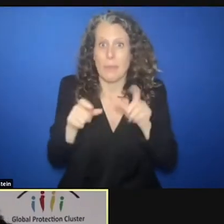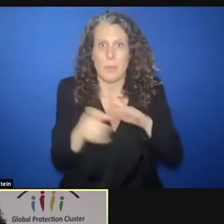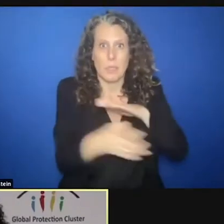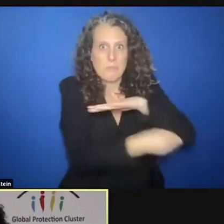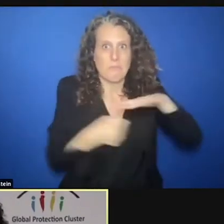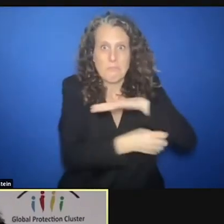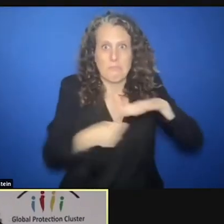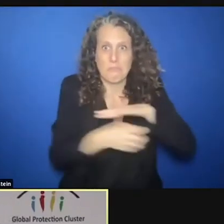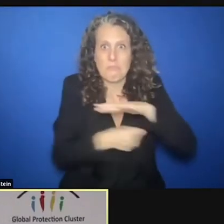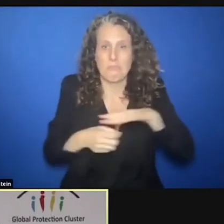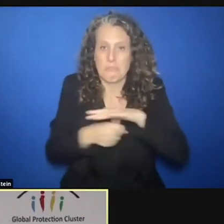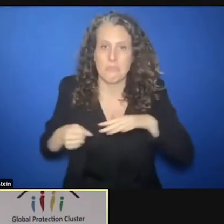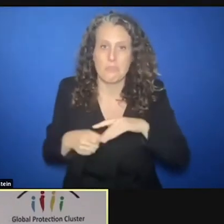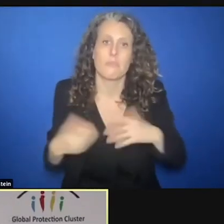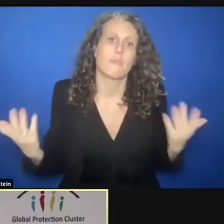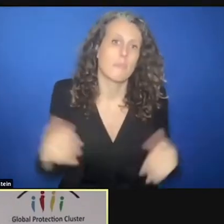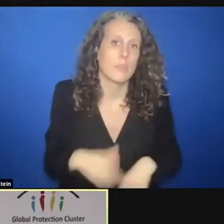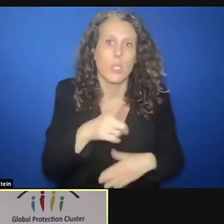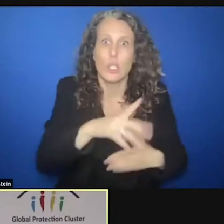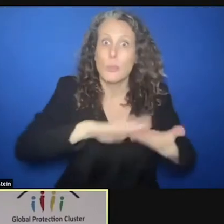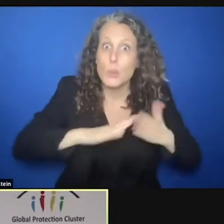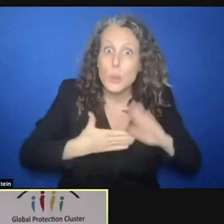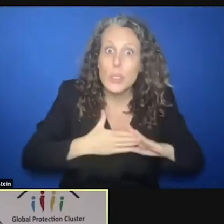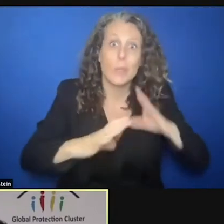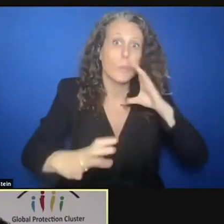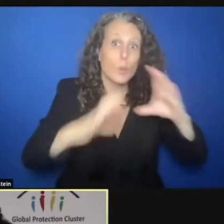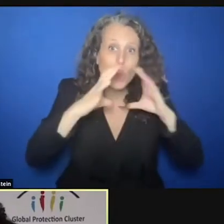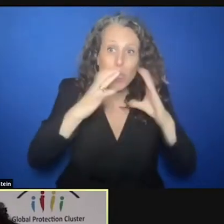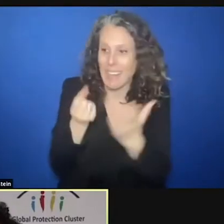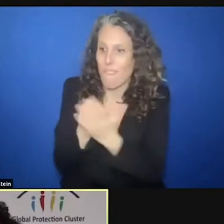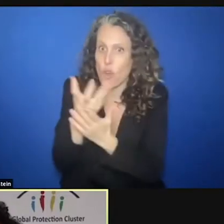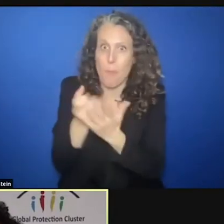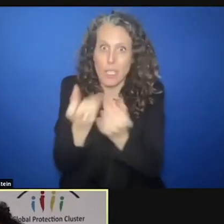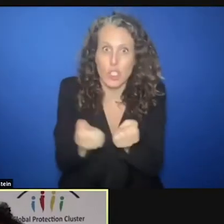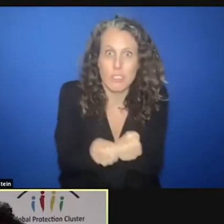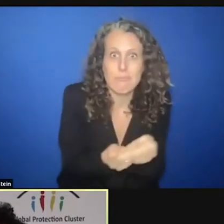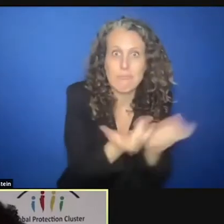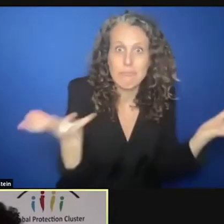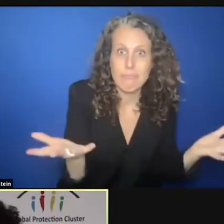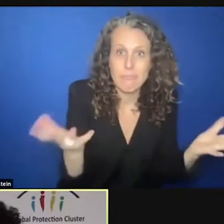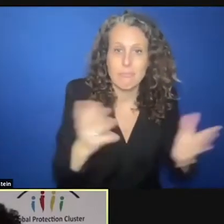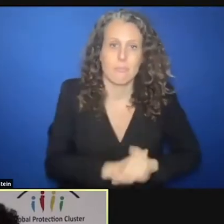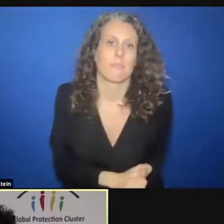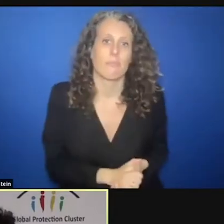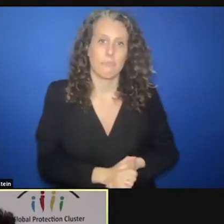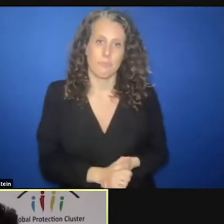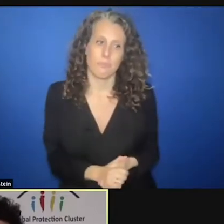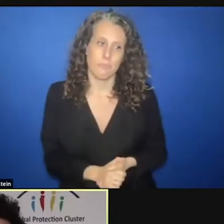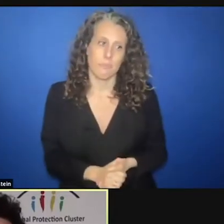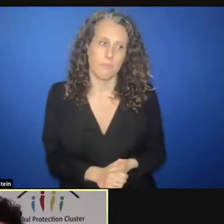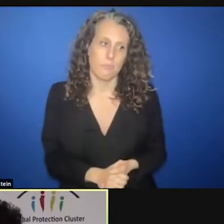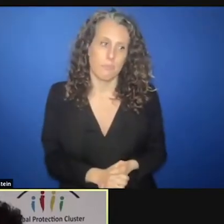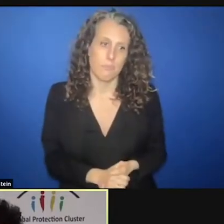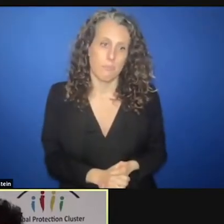communication with providing information that saves lives, such as real inclusion of persons